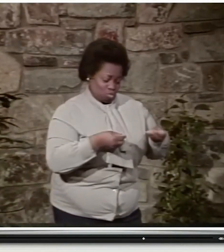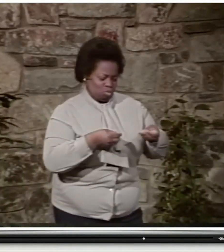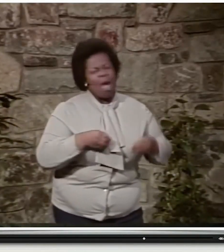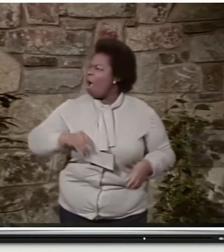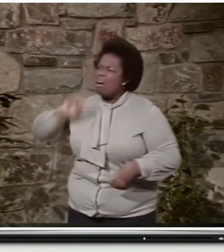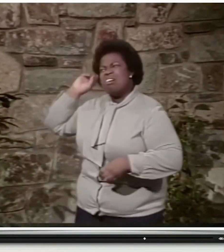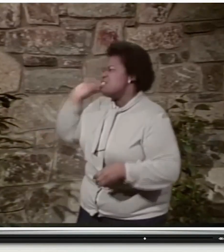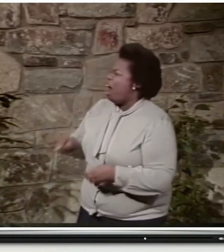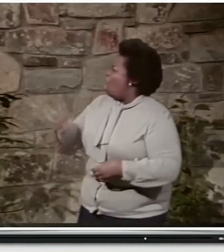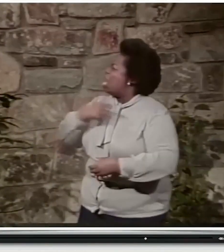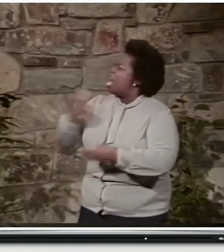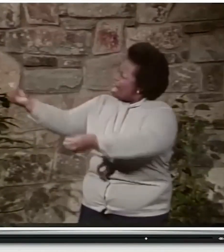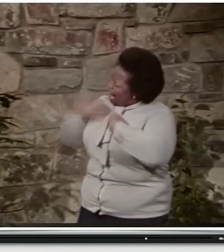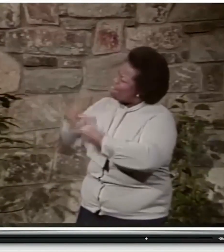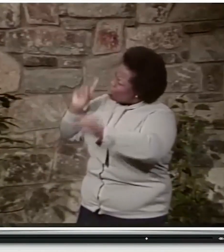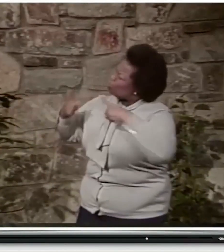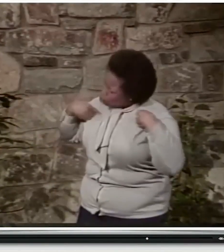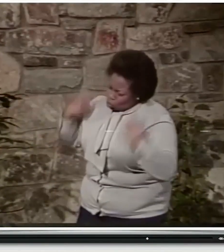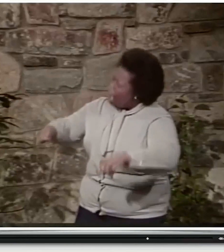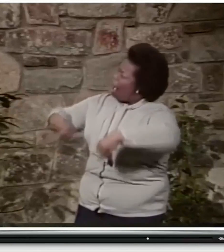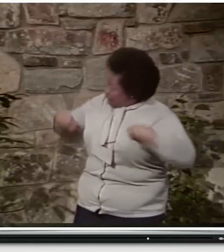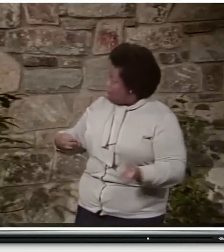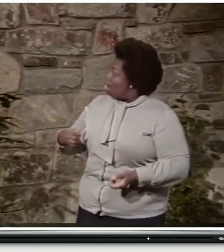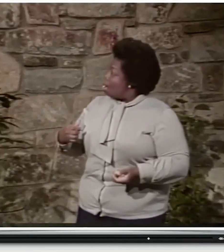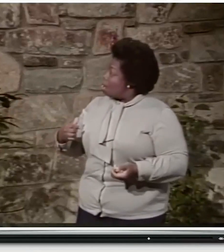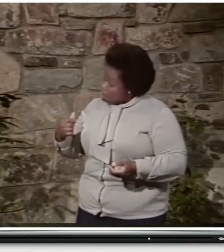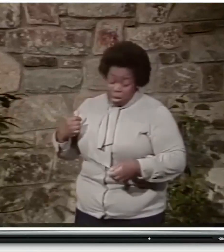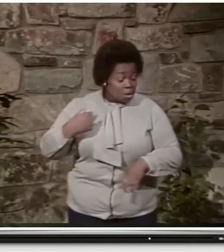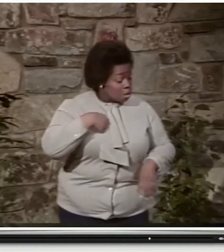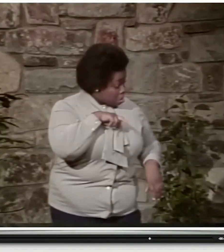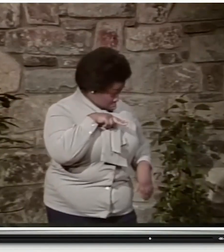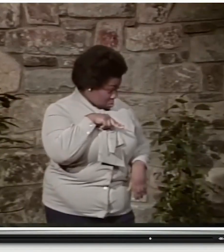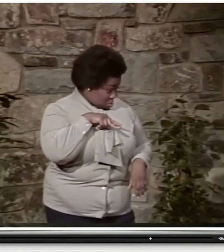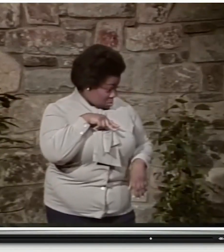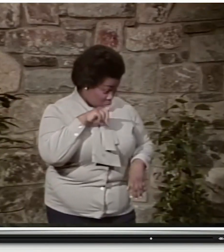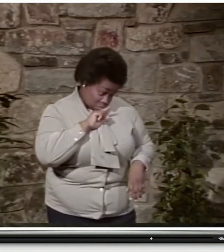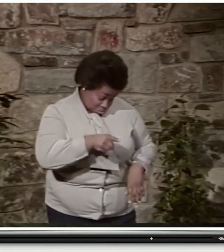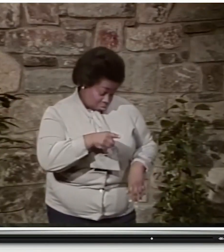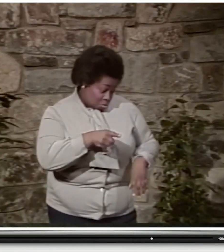This is your sister's. No, a friend gave it to me to try on. Mm-hmm.